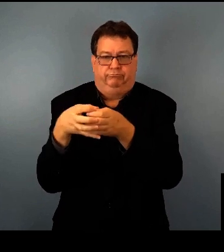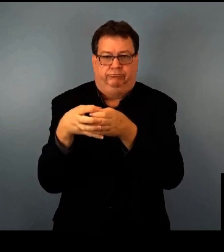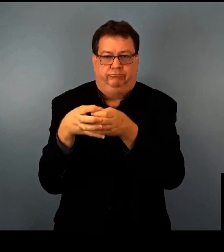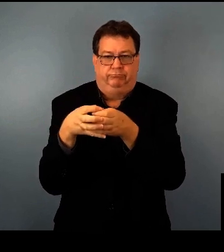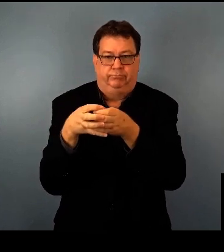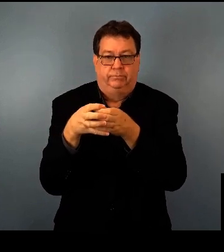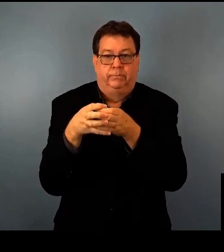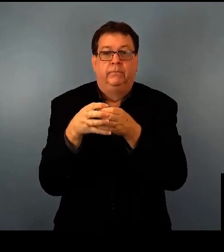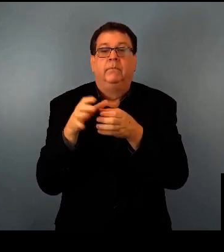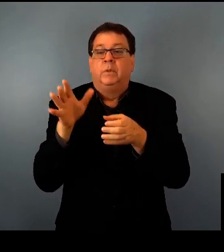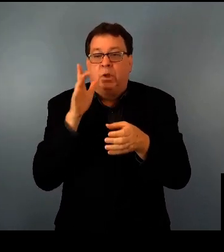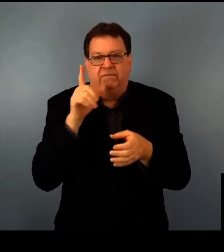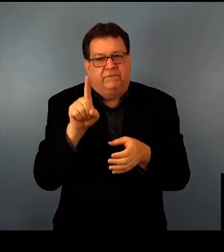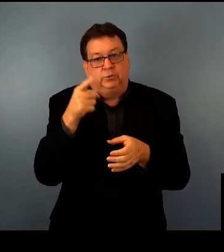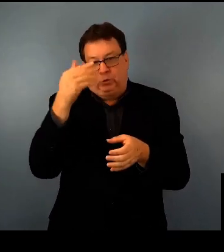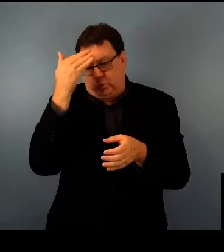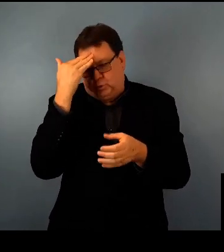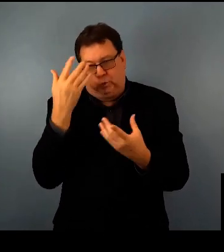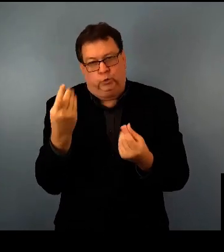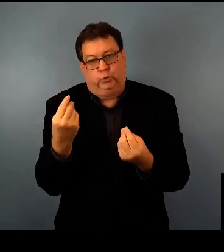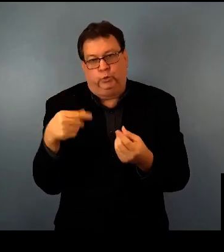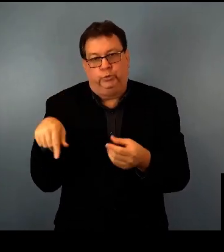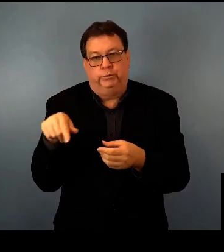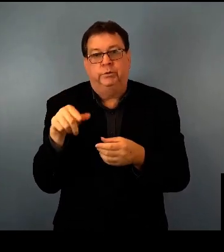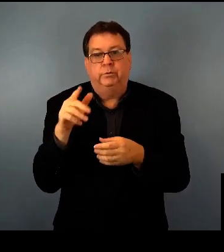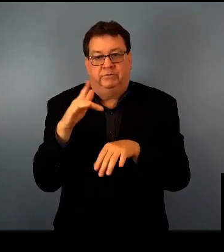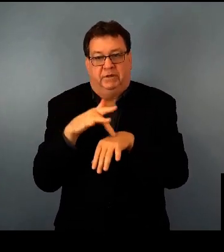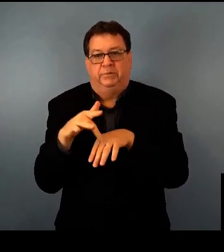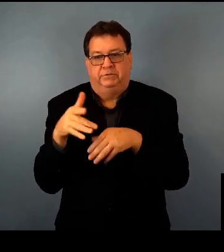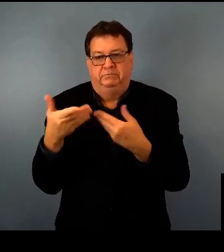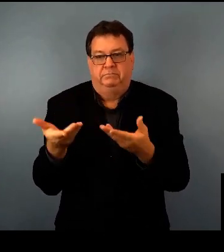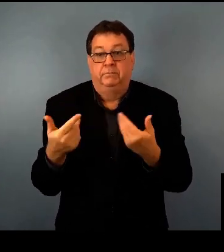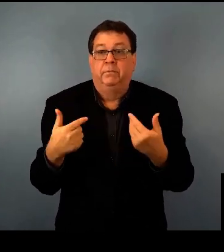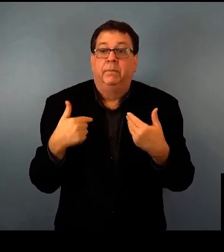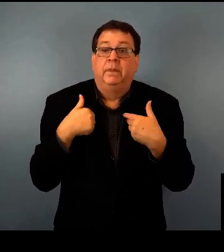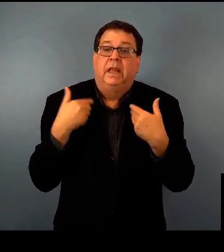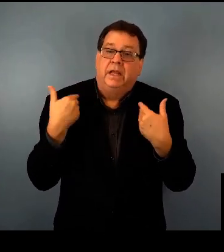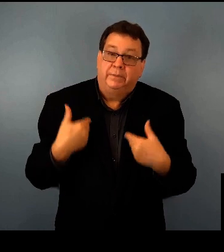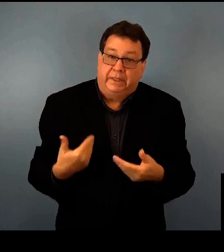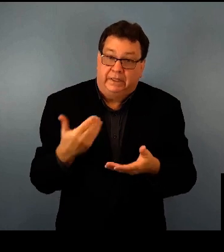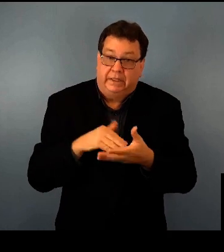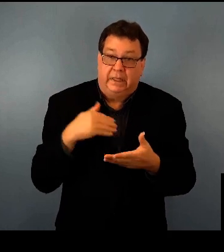so that you'll be the first to know when something comes your way that might be effective.